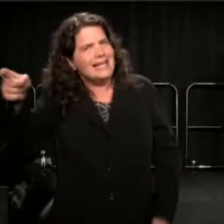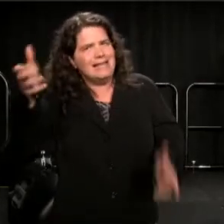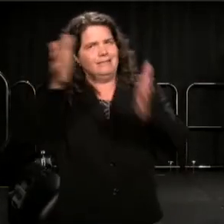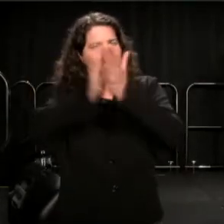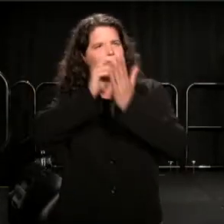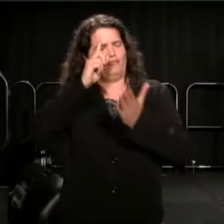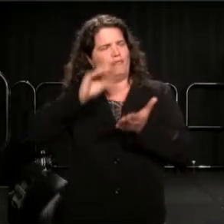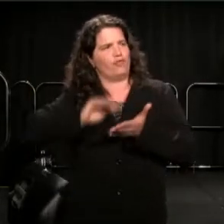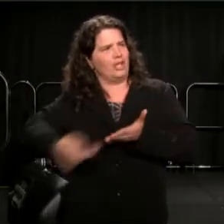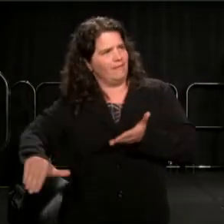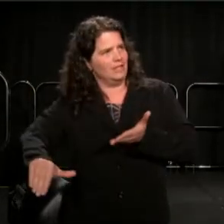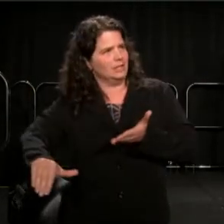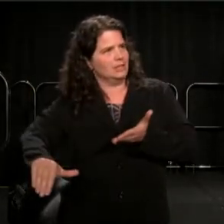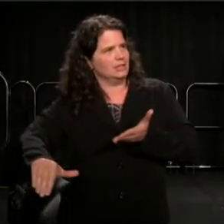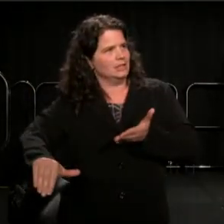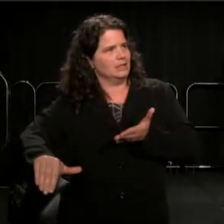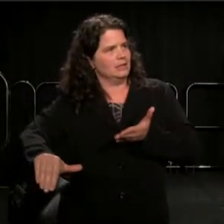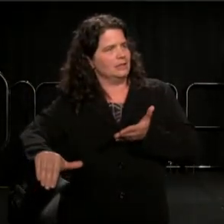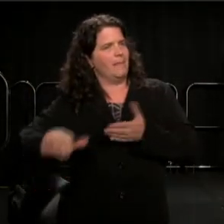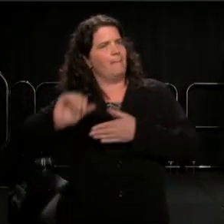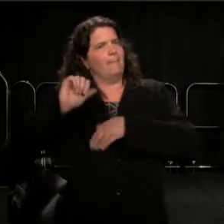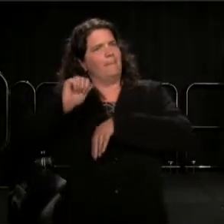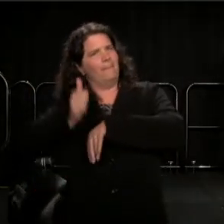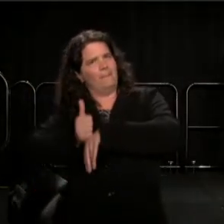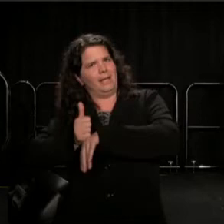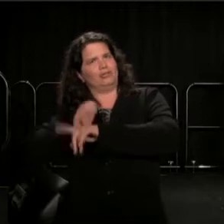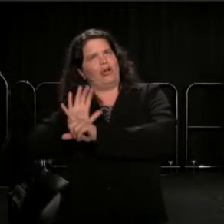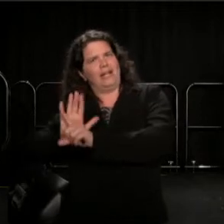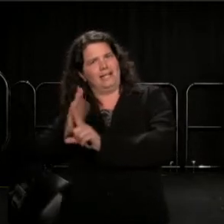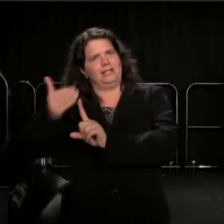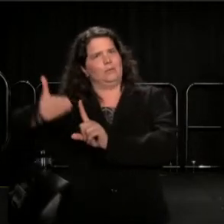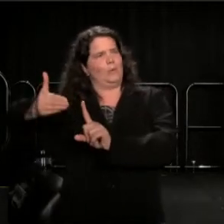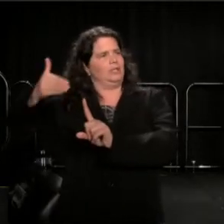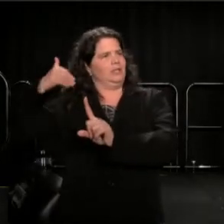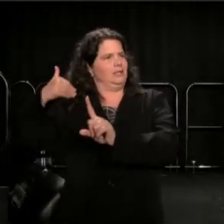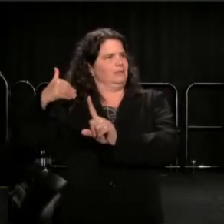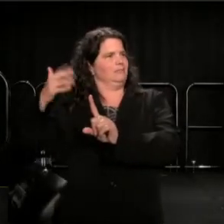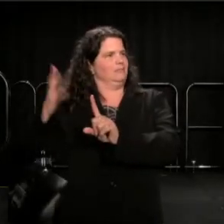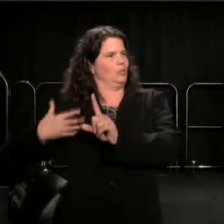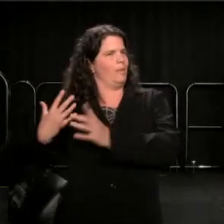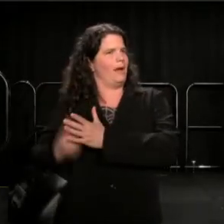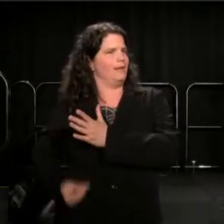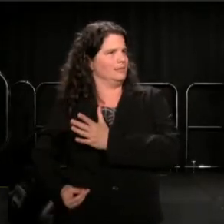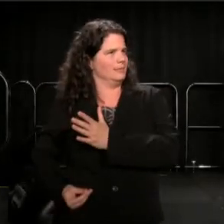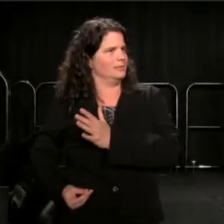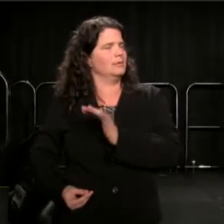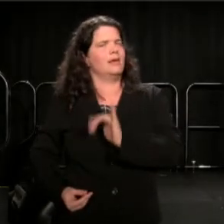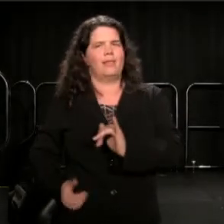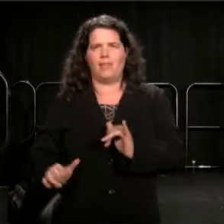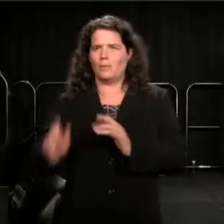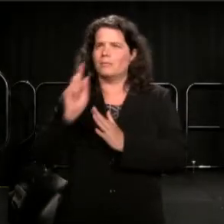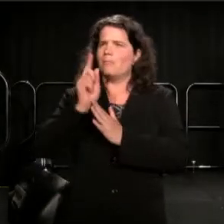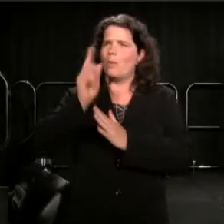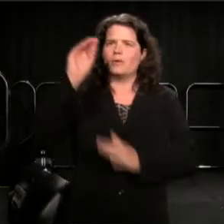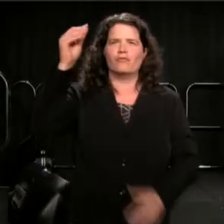on behalf of his associates, his colleagues that have past. It's a moment of grace.